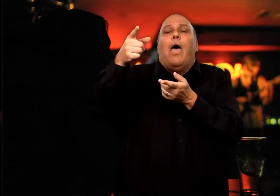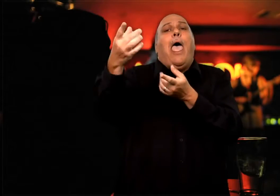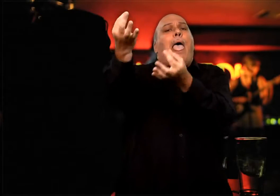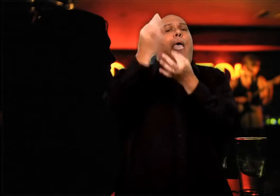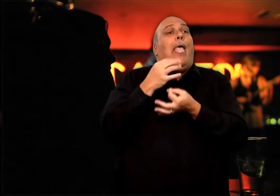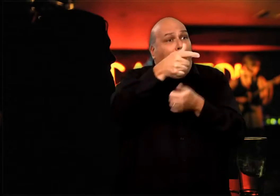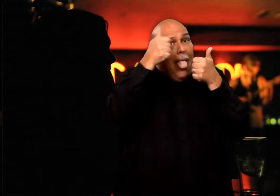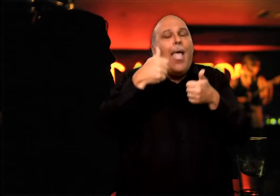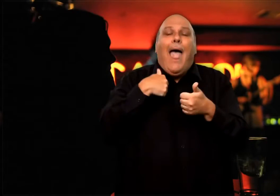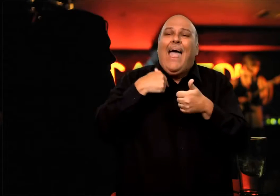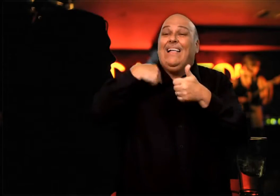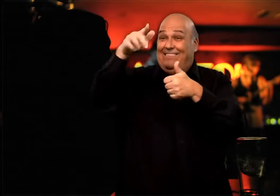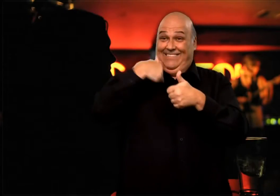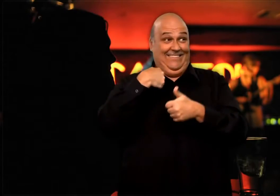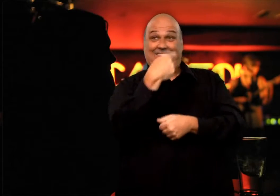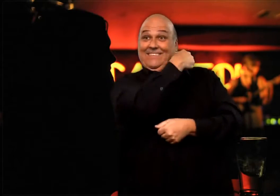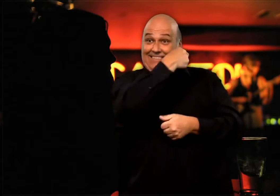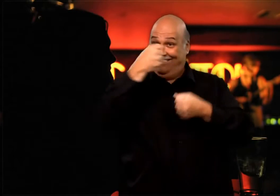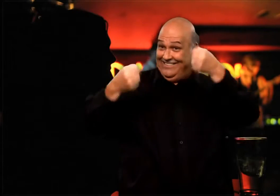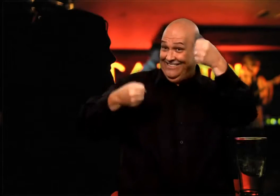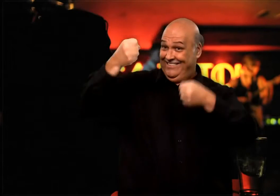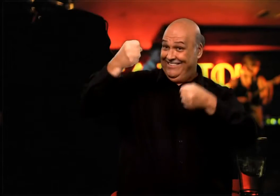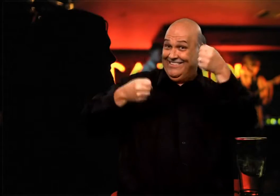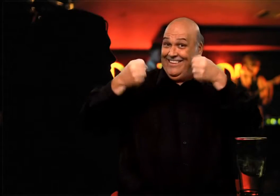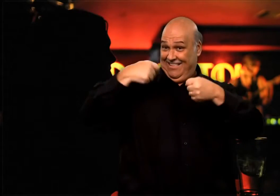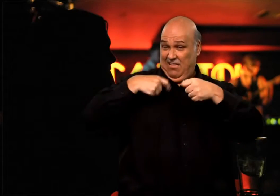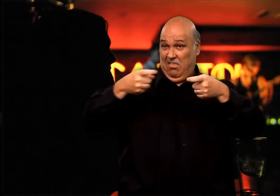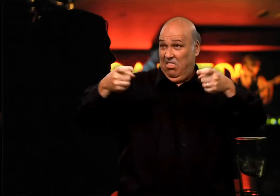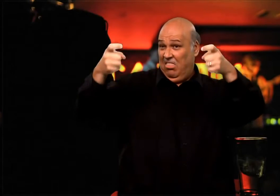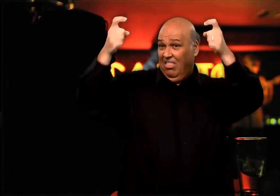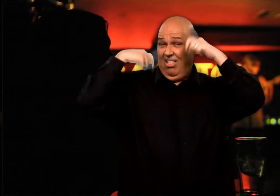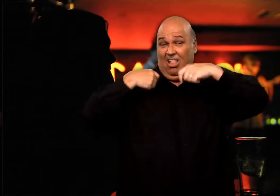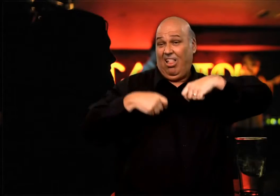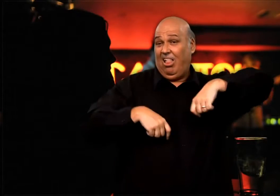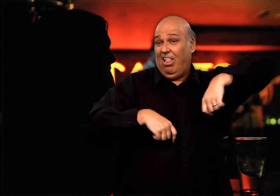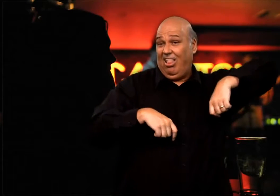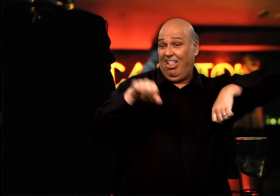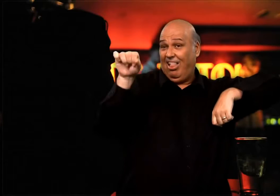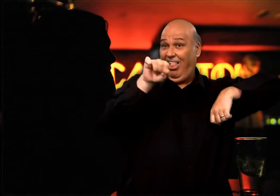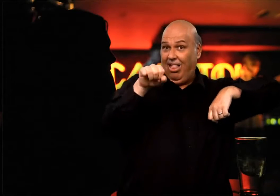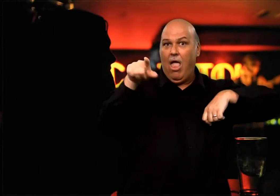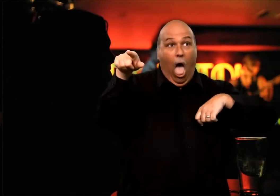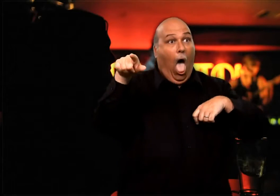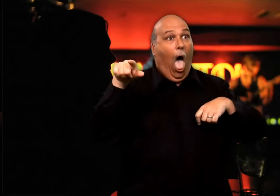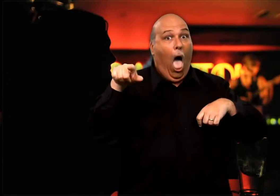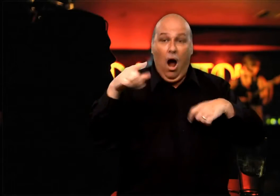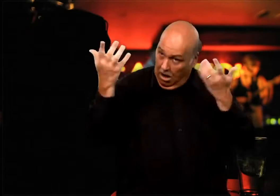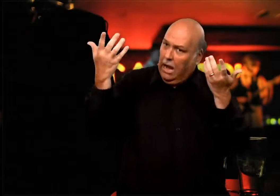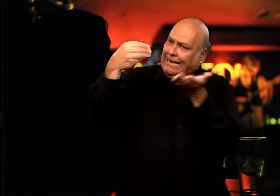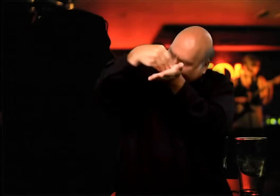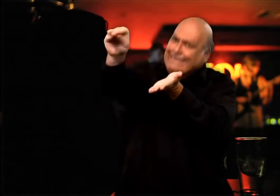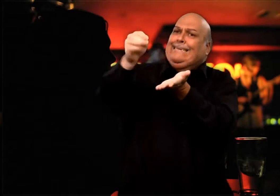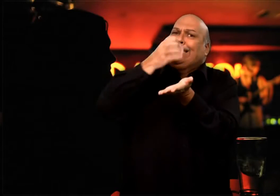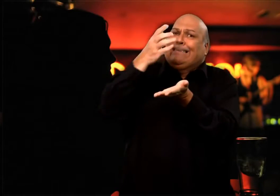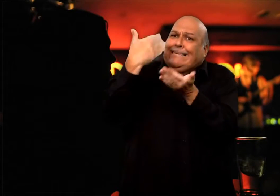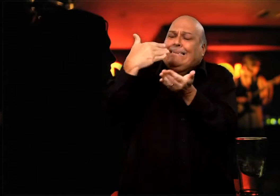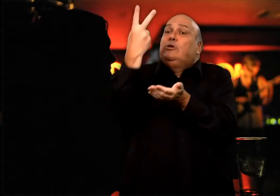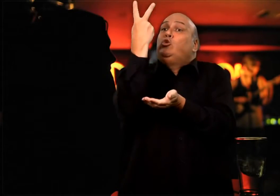questions, she asked me if there was anything new with me and I told her that I got a convertible. I asked her if she would like to check it